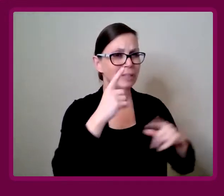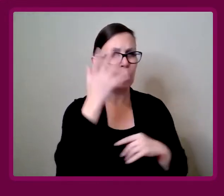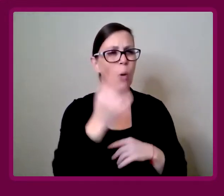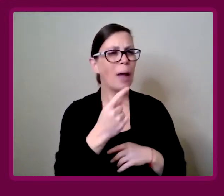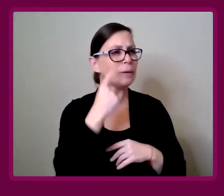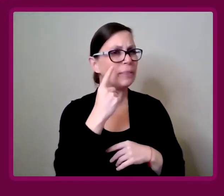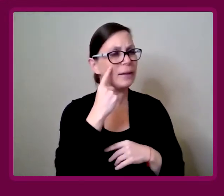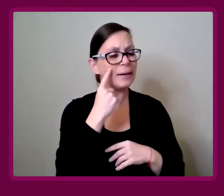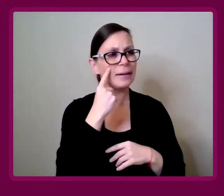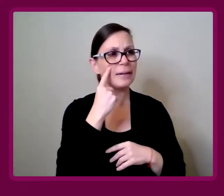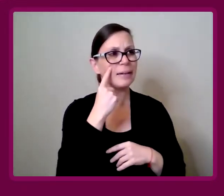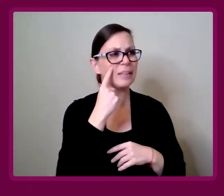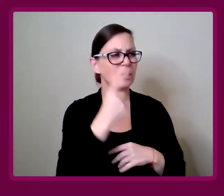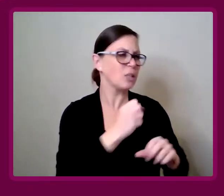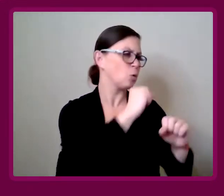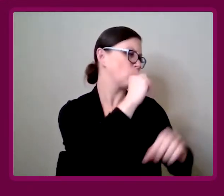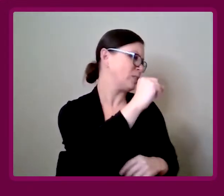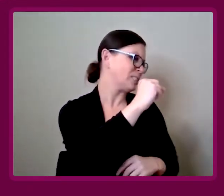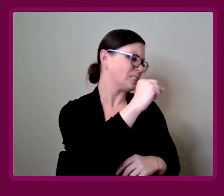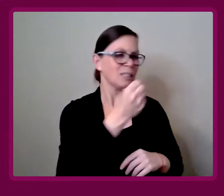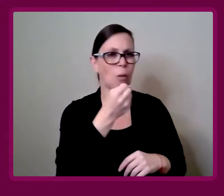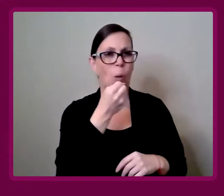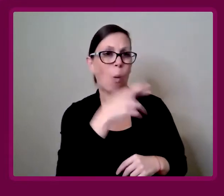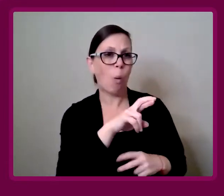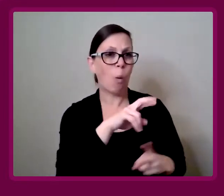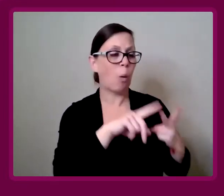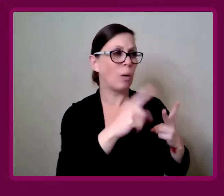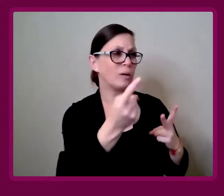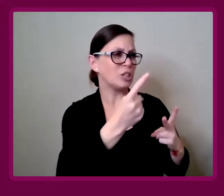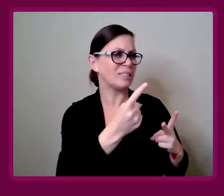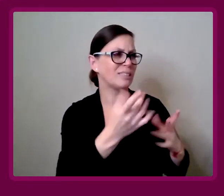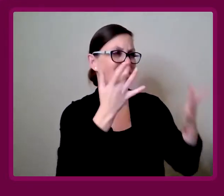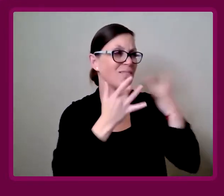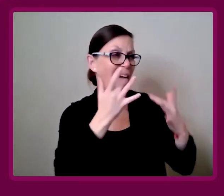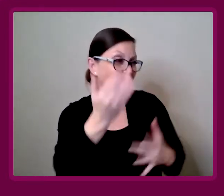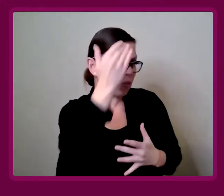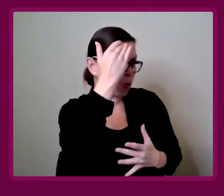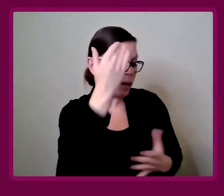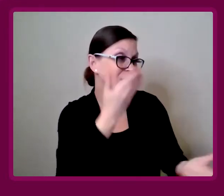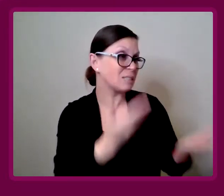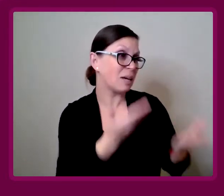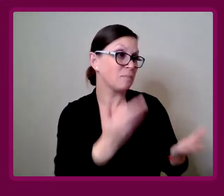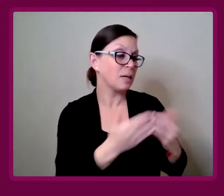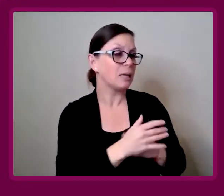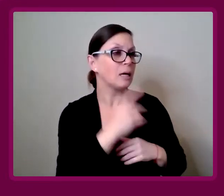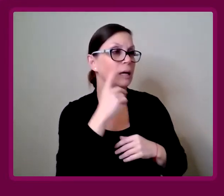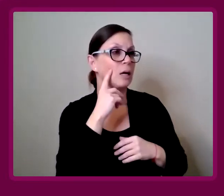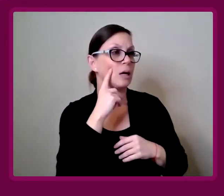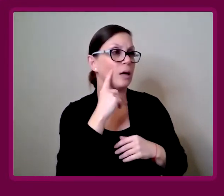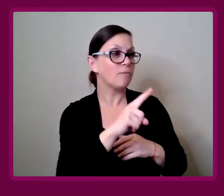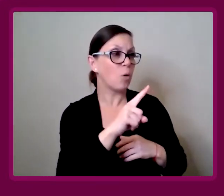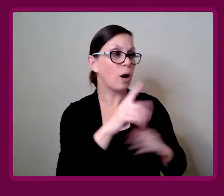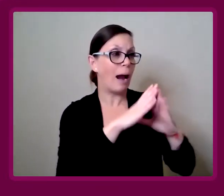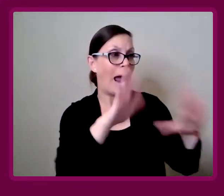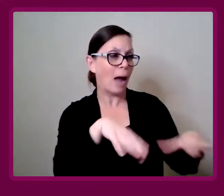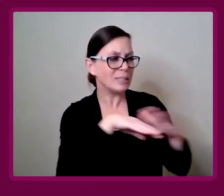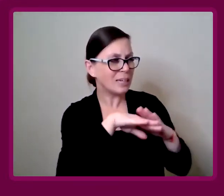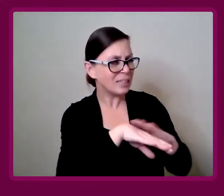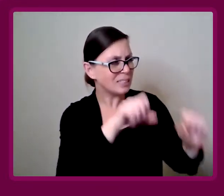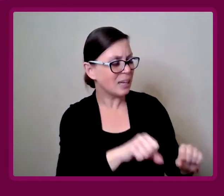So why do you think that there is such a resistance, or just a lack of awareness maybe, for housing